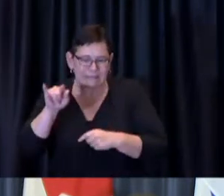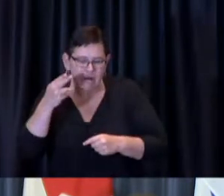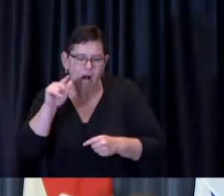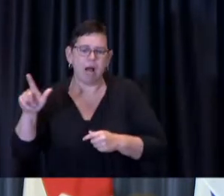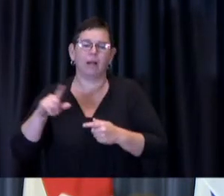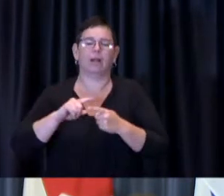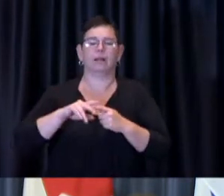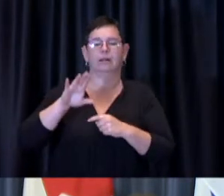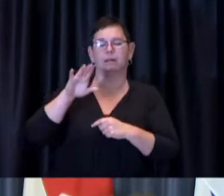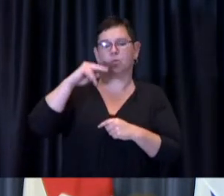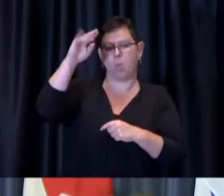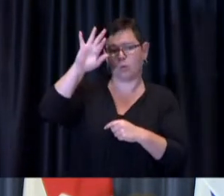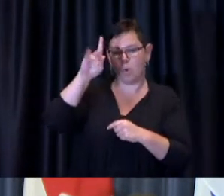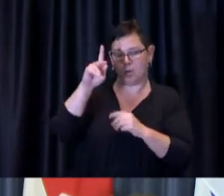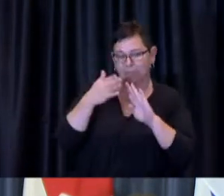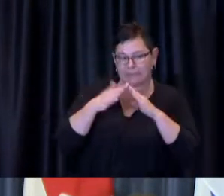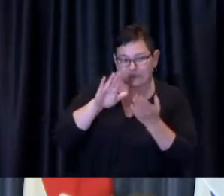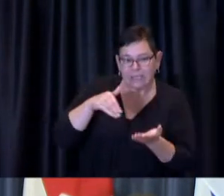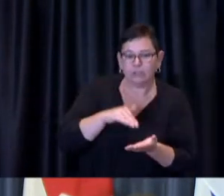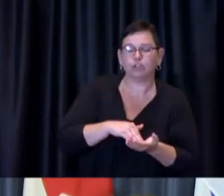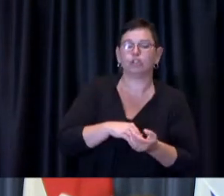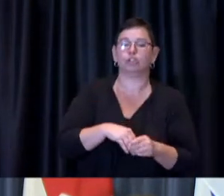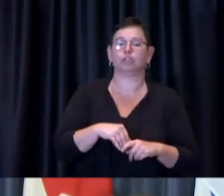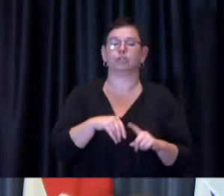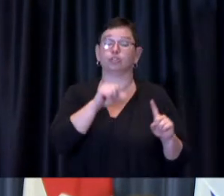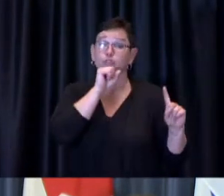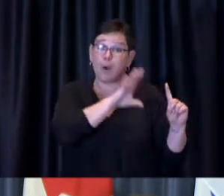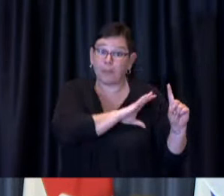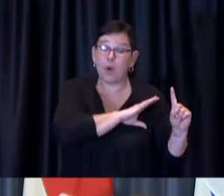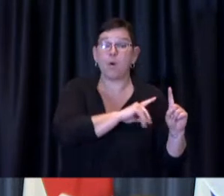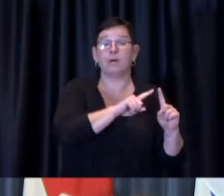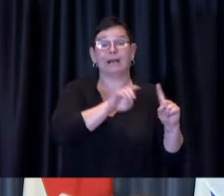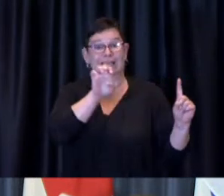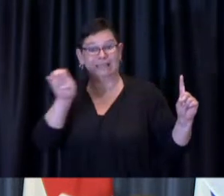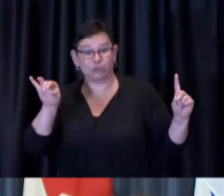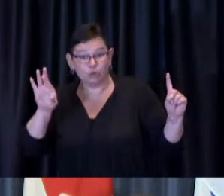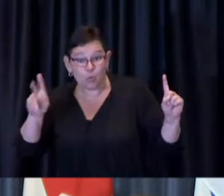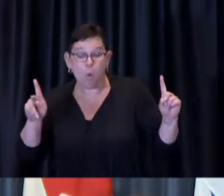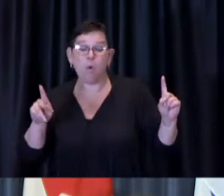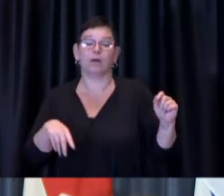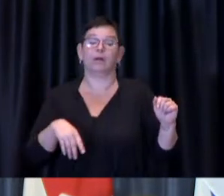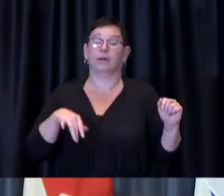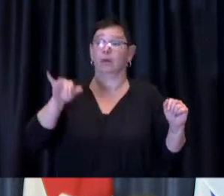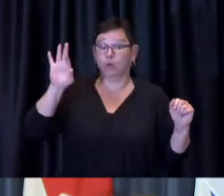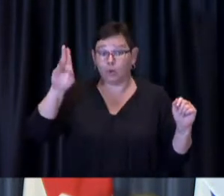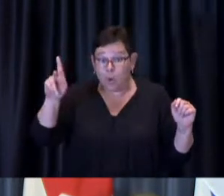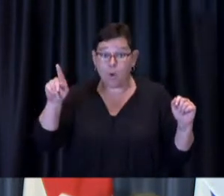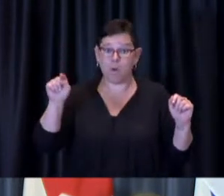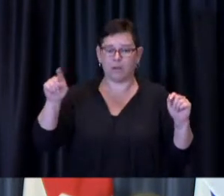Etobicoke Civic Centre, York Civic Centre and East York Civic Centre for a phased reopening of select